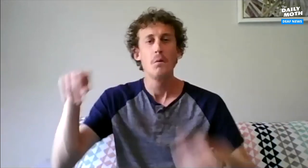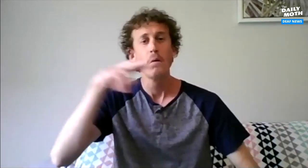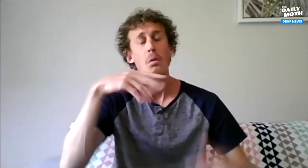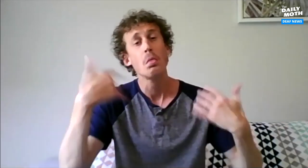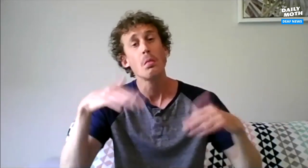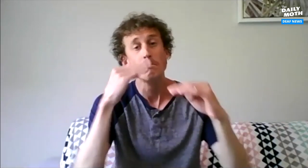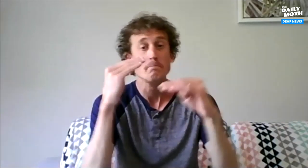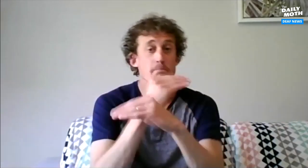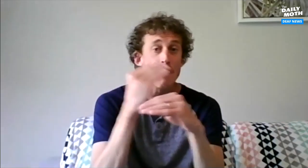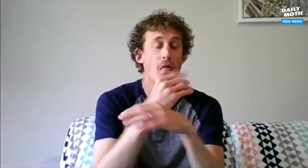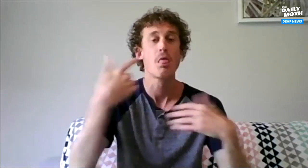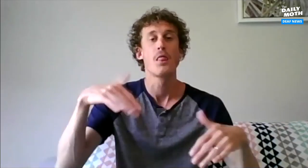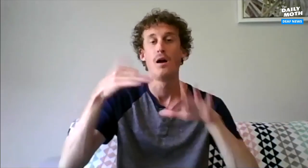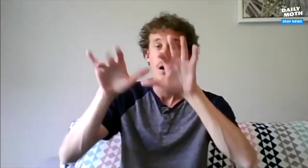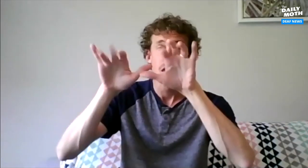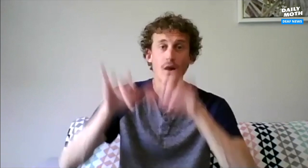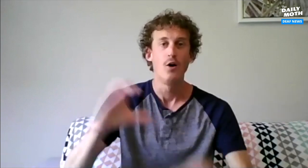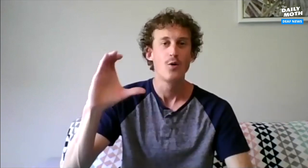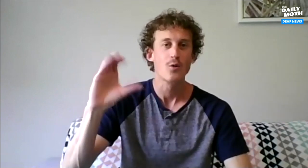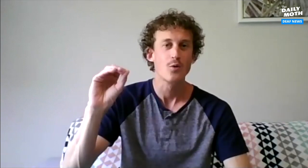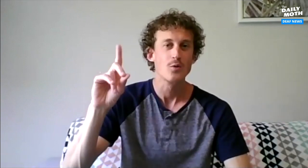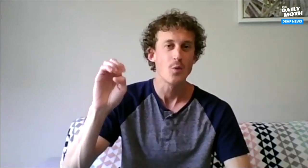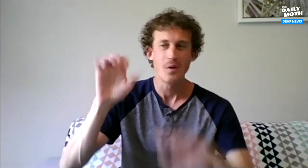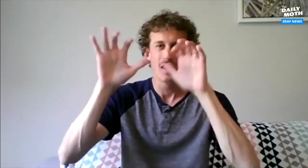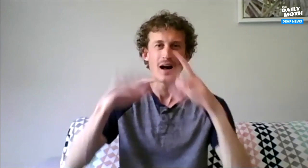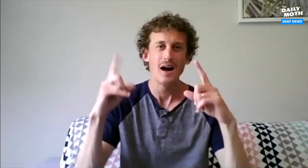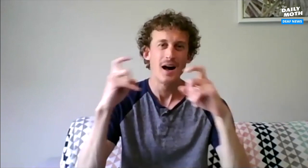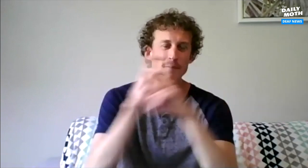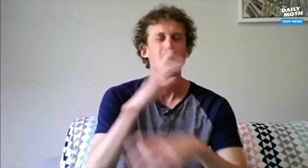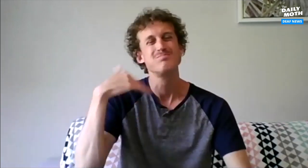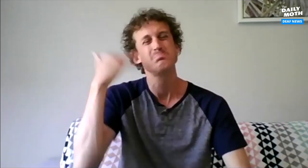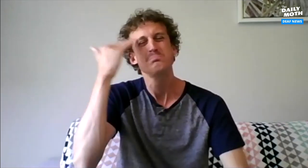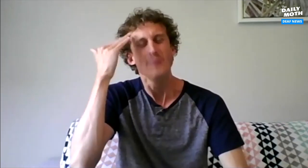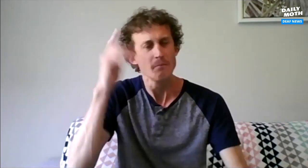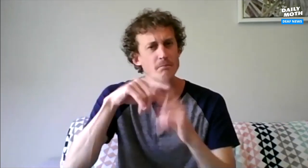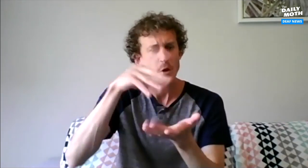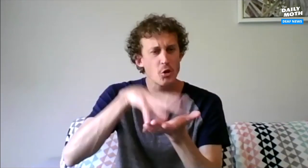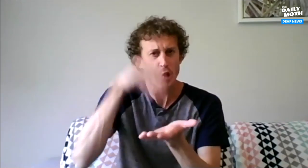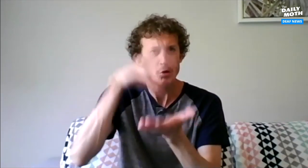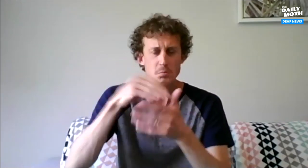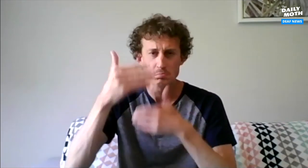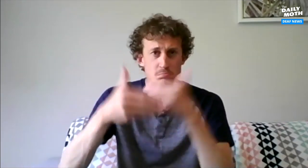There are some people who might not be into all that math, the coding and all these complicated computations. I know the feeling, but as you progress,